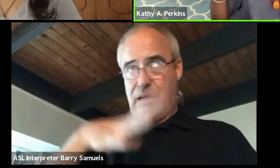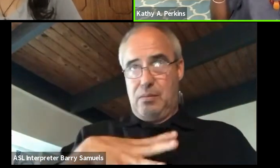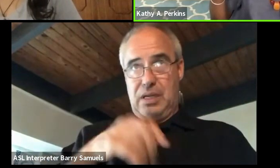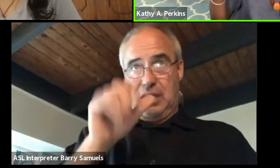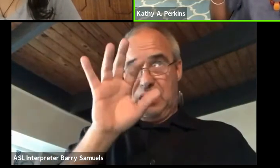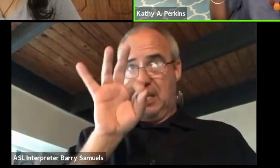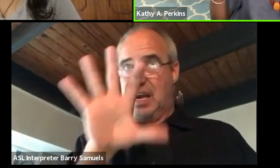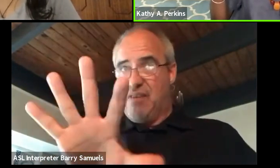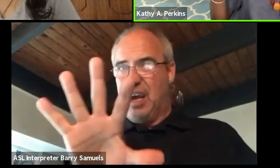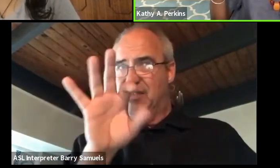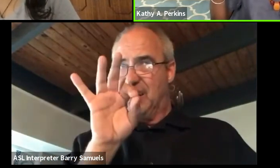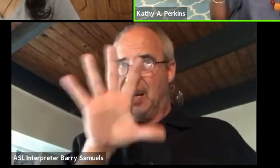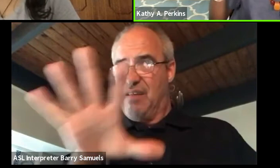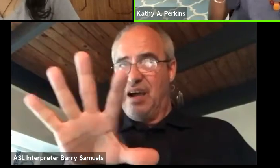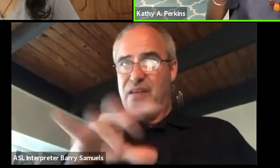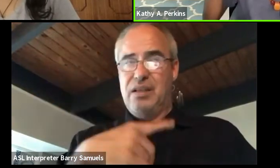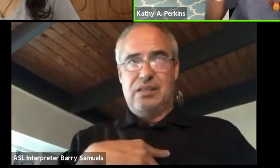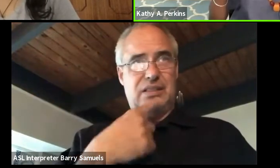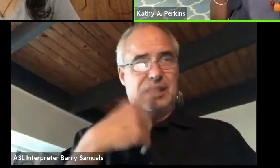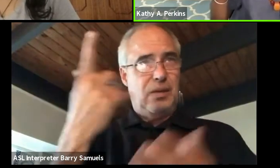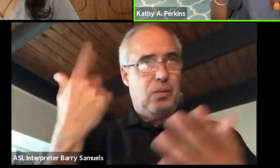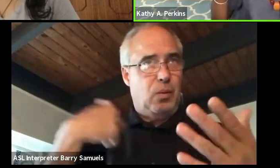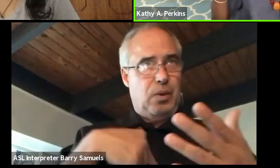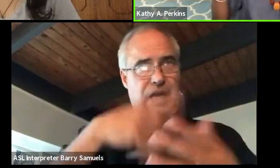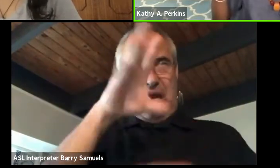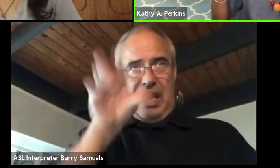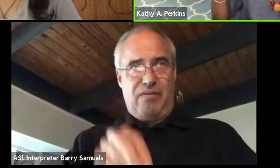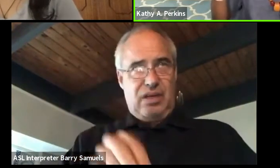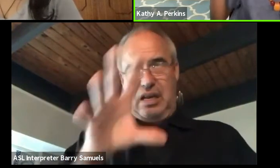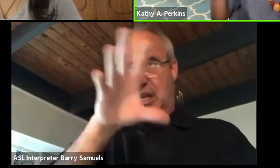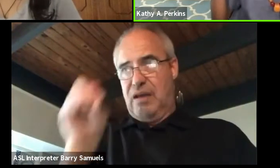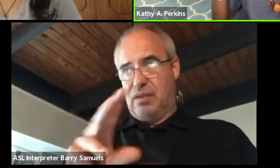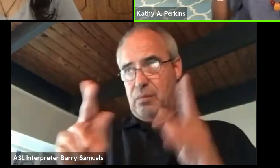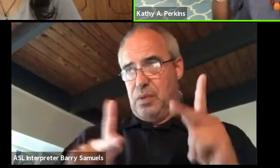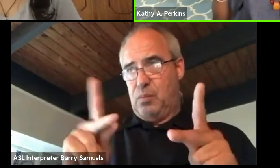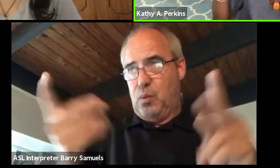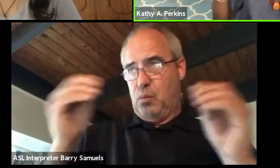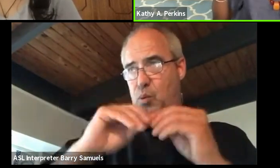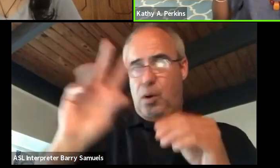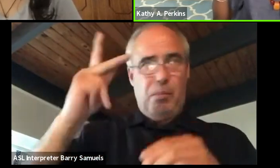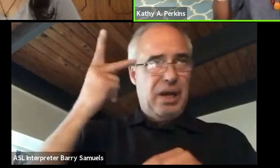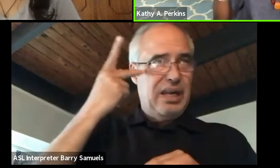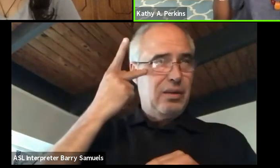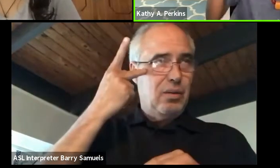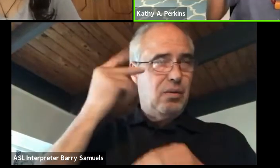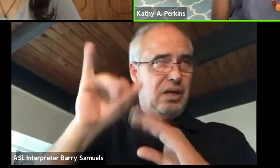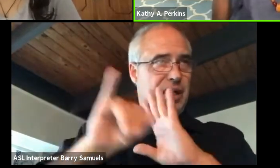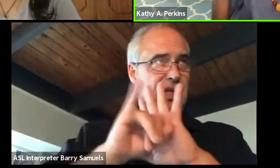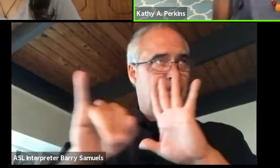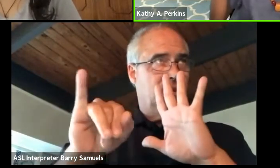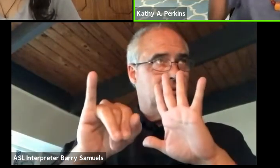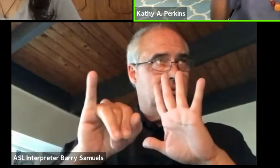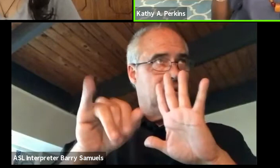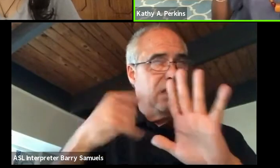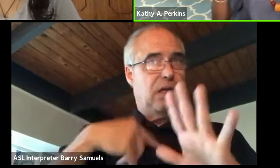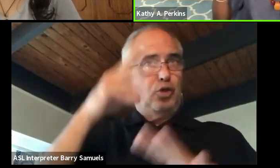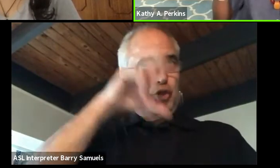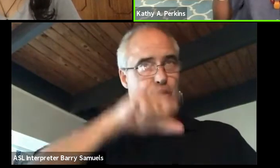it wasn't like, they're saying, we're African people. It was more of a political identity, I assume because I remember asking somebody